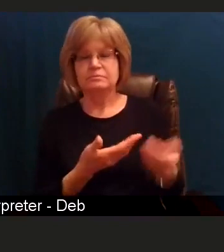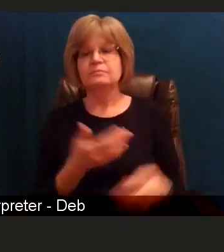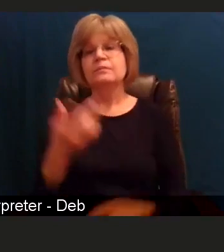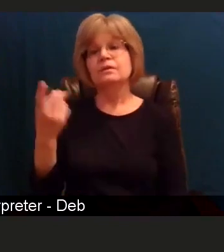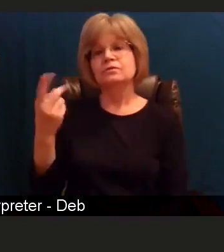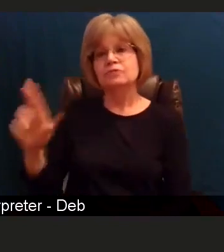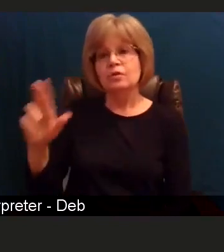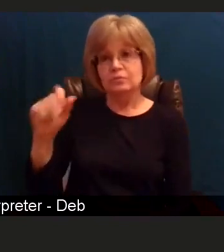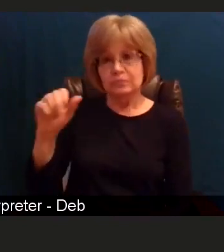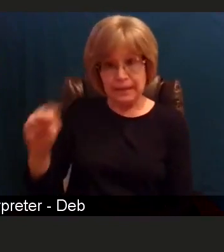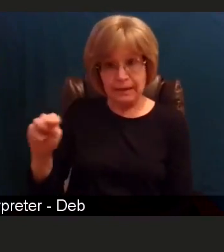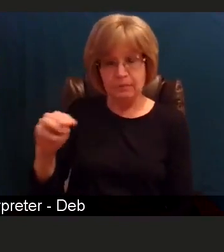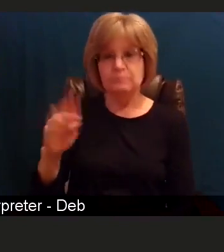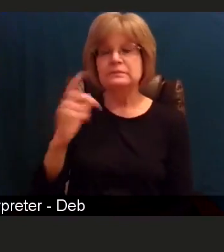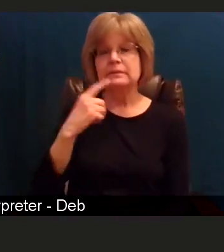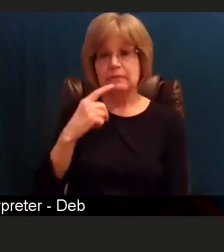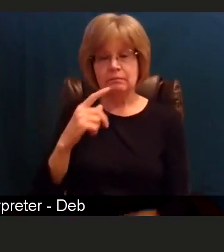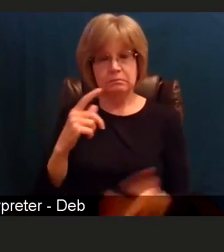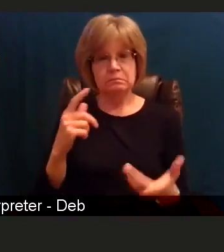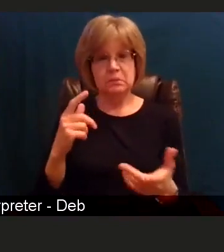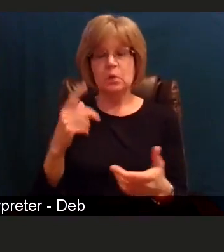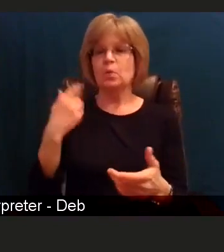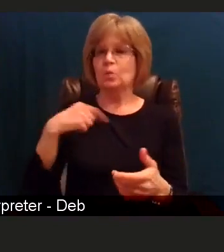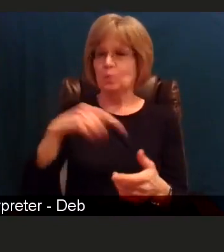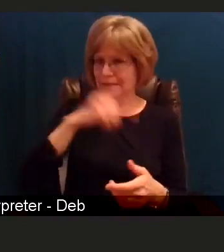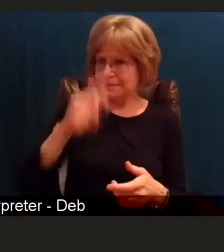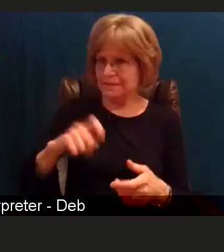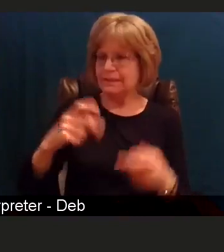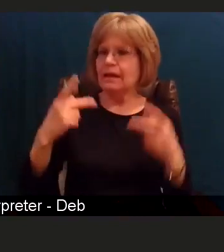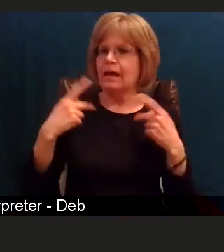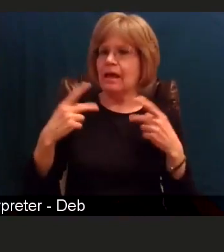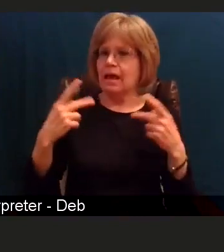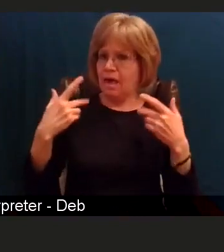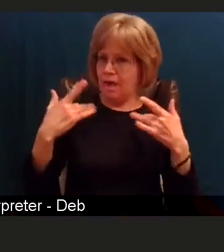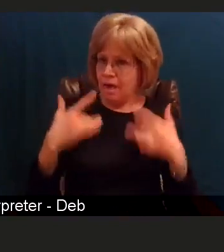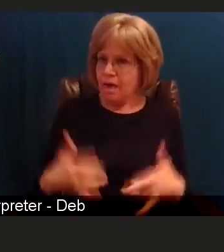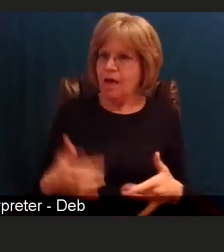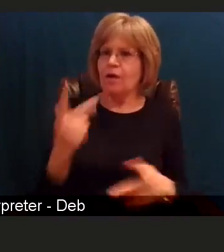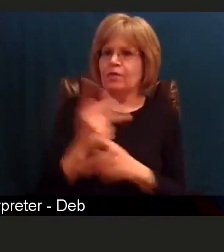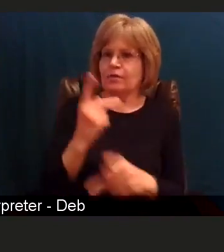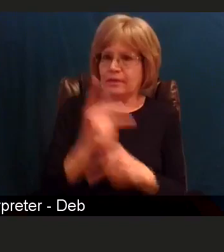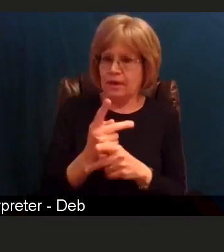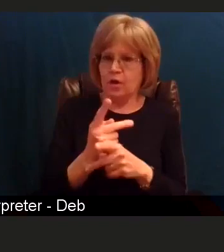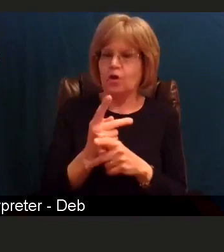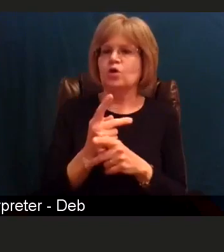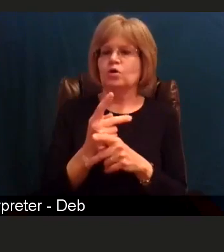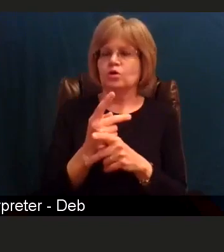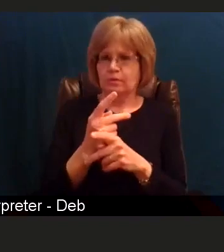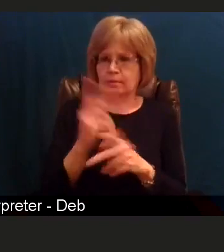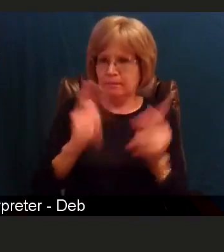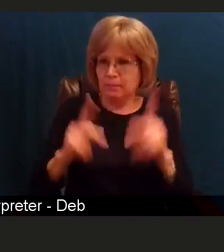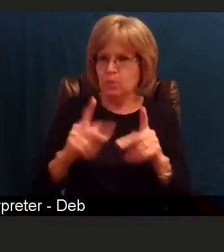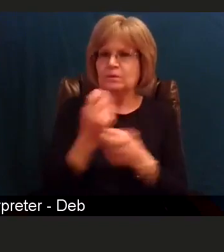we know that we need to keep our healthcare infrastructure safe so we can keep everyone safe in this pandemic.